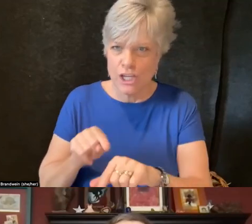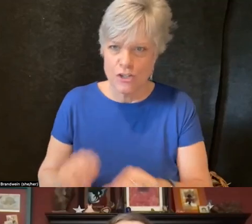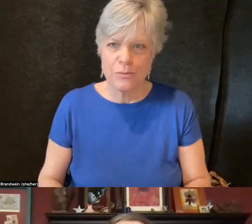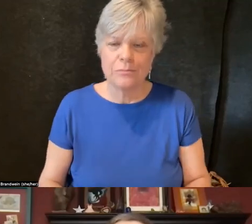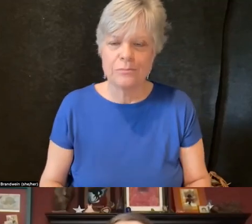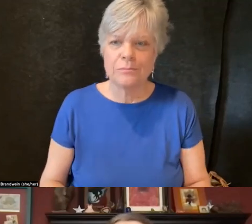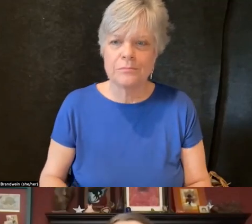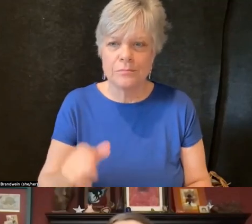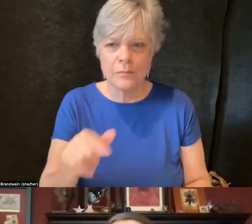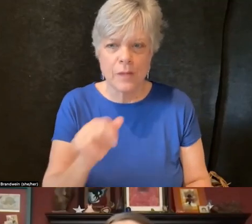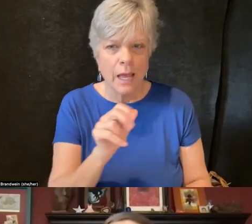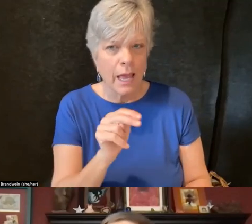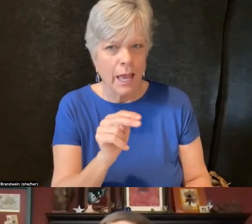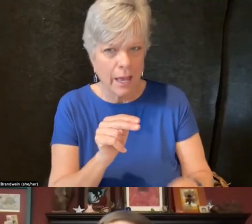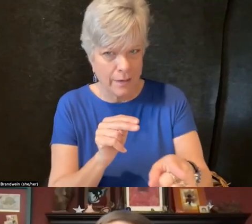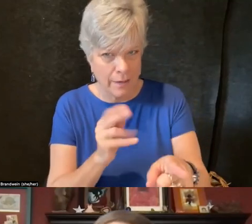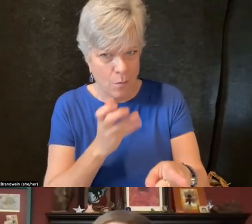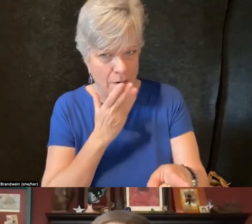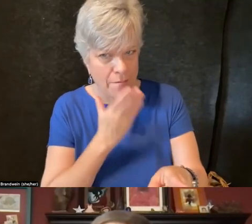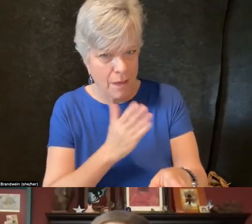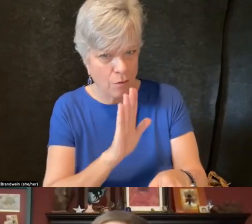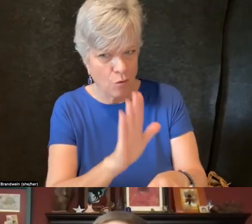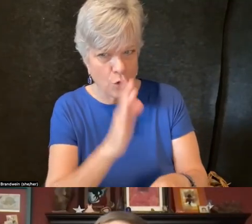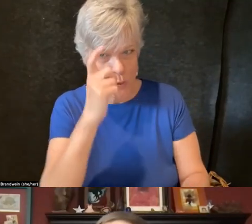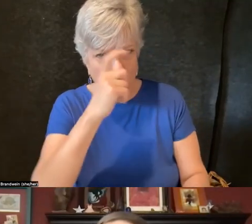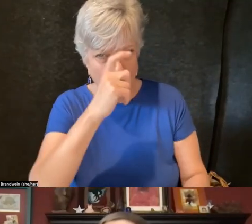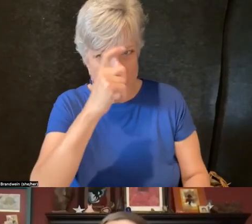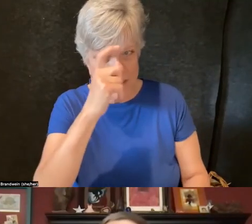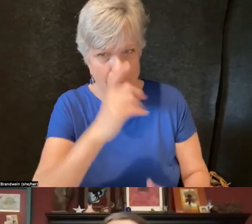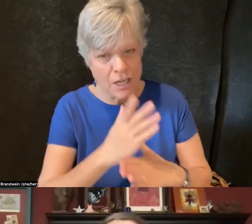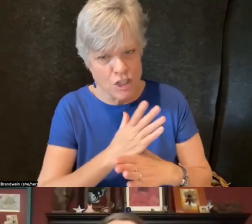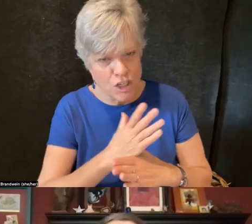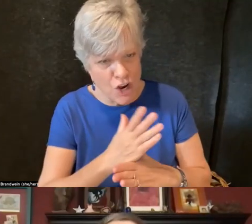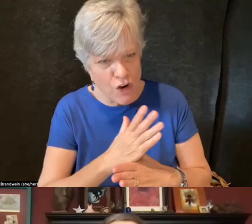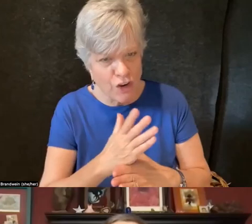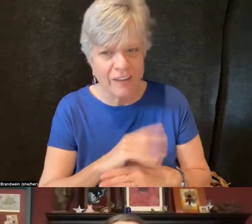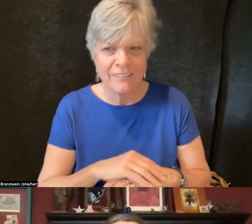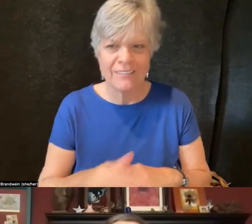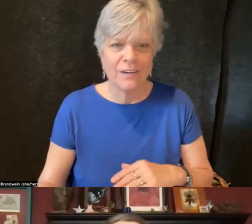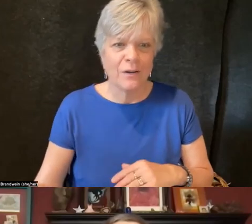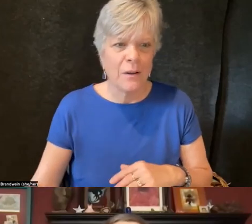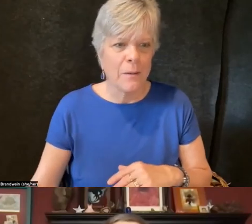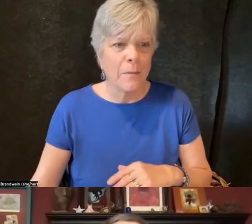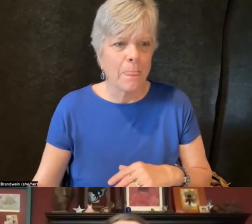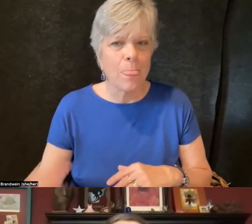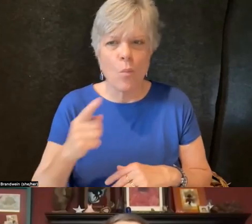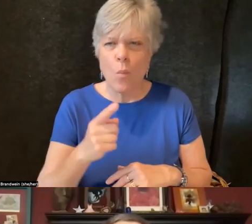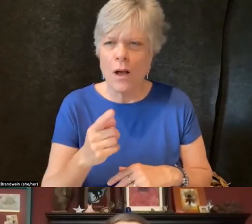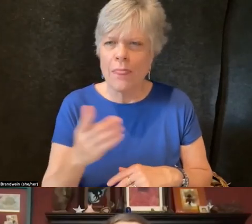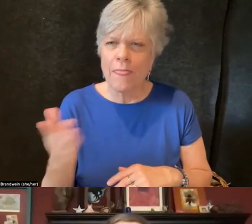Ann, I want to thank you for your wisdom and sharing. And one of the things that resonates for me